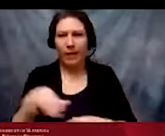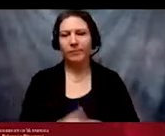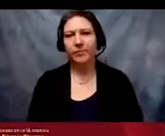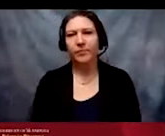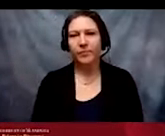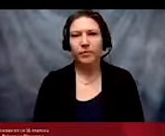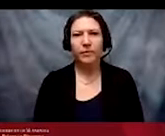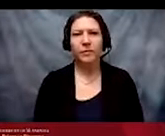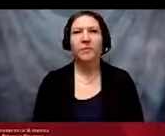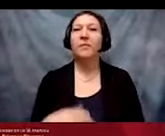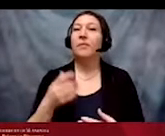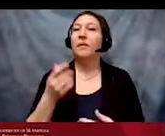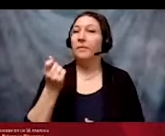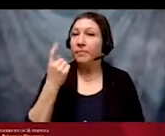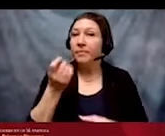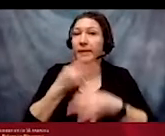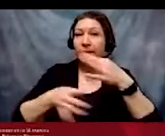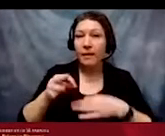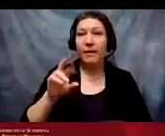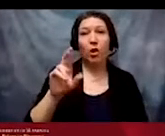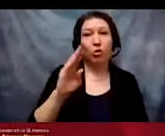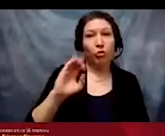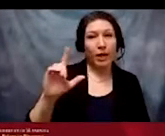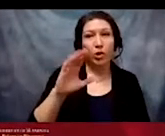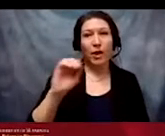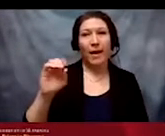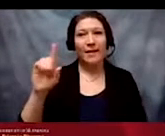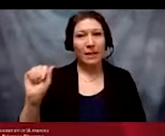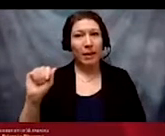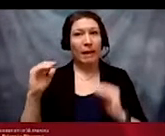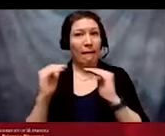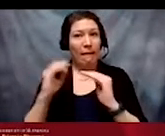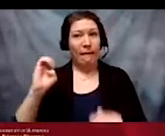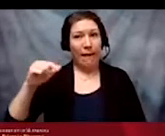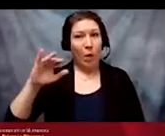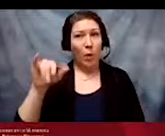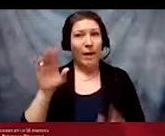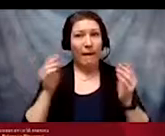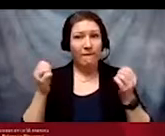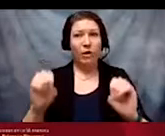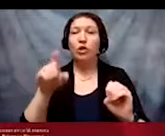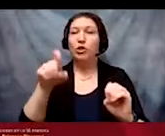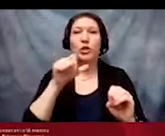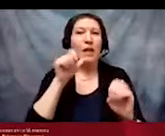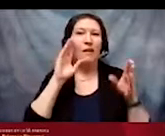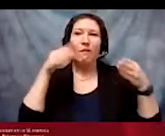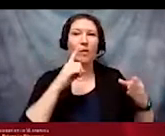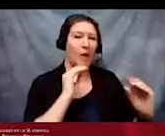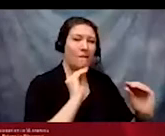Instead, racial and disability equity should focus not on "fixing" disabled people